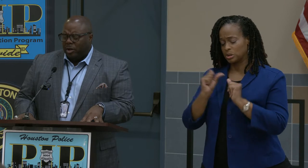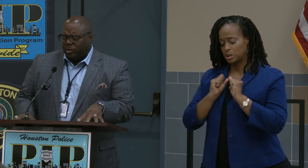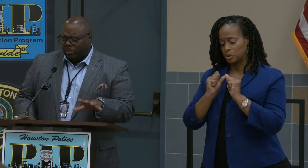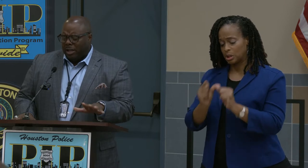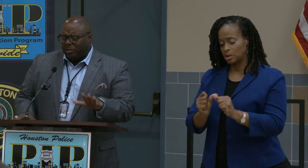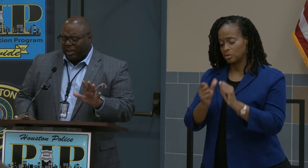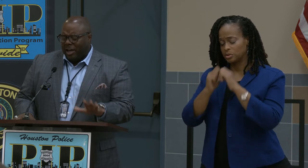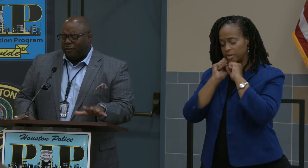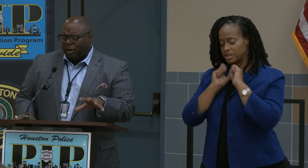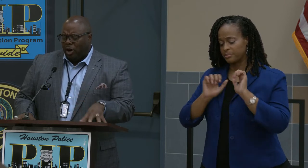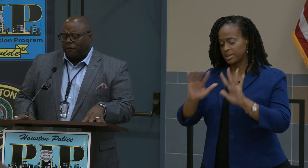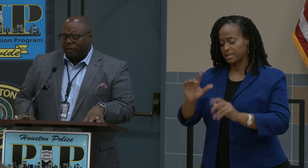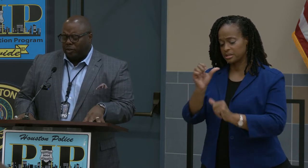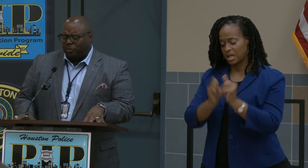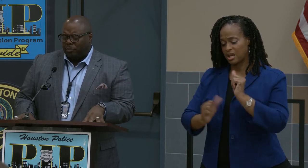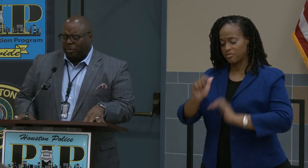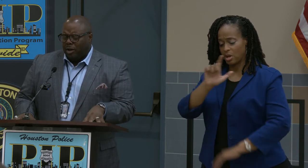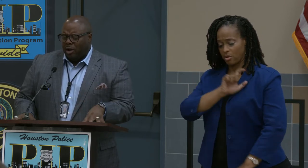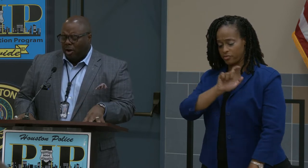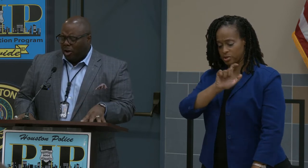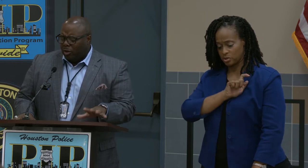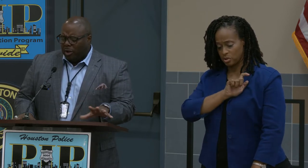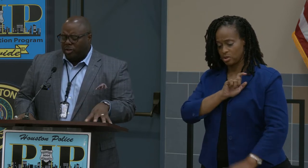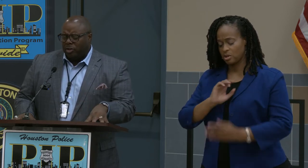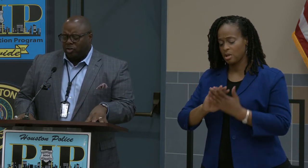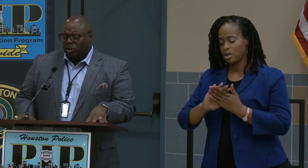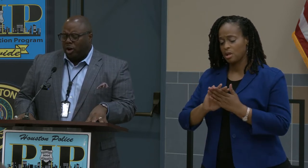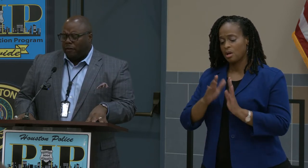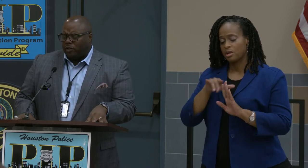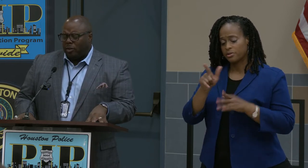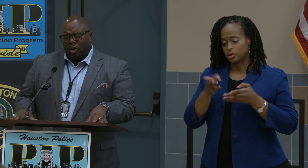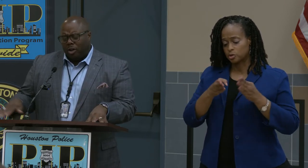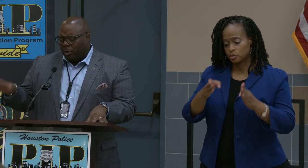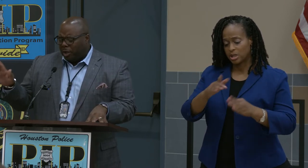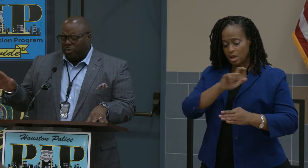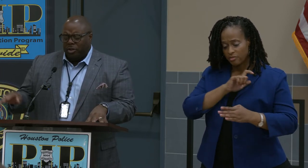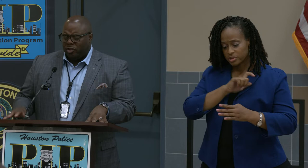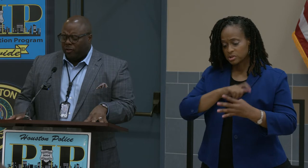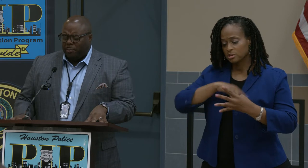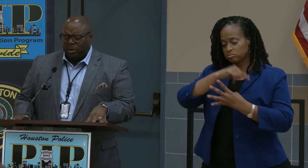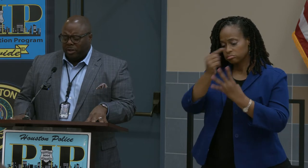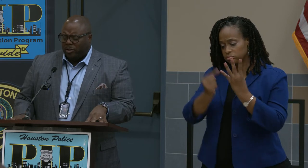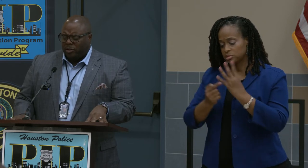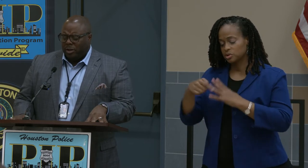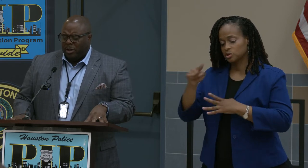to bless every officer, all the way to the street officer, all the way up to the Chief of police.